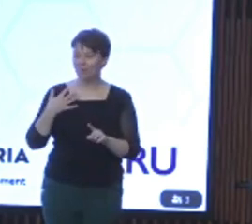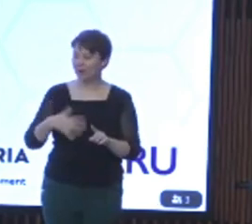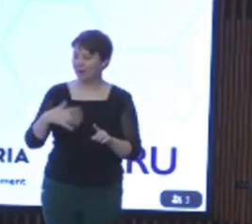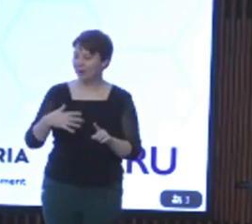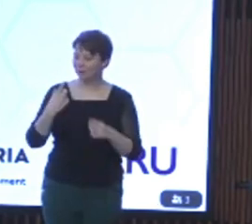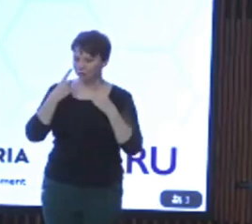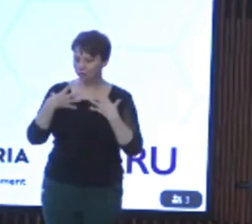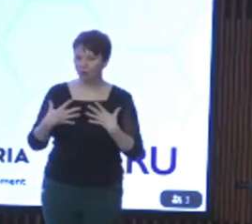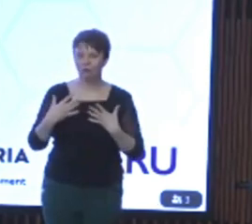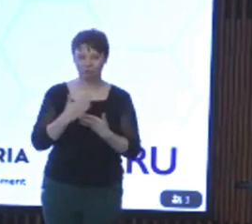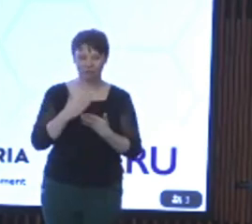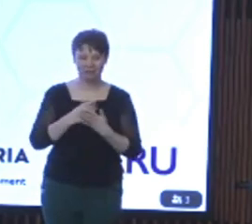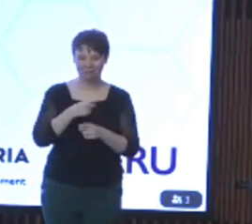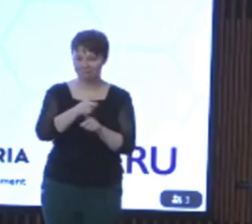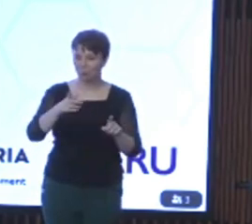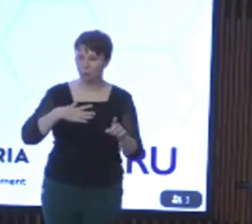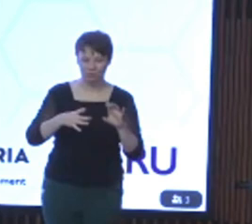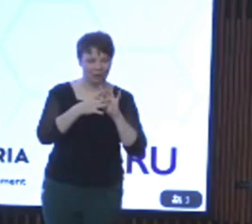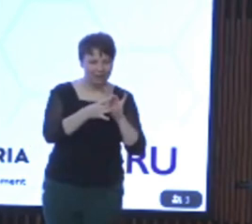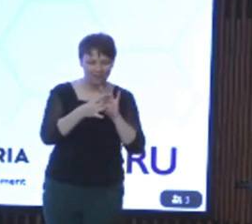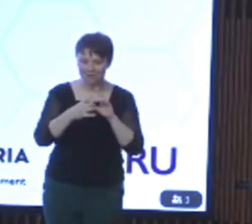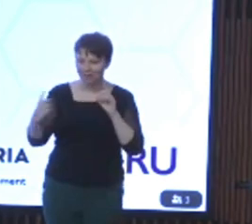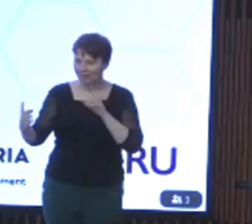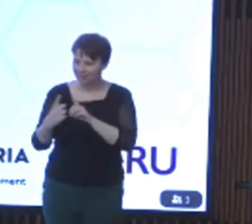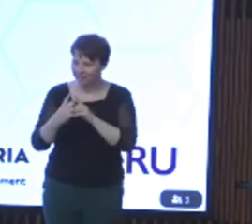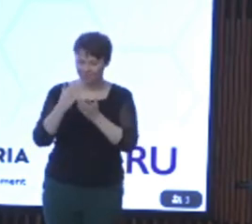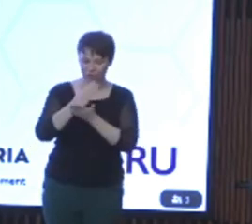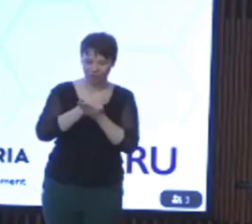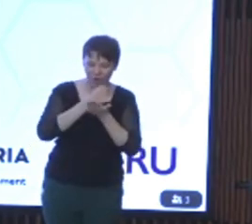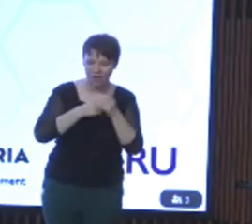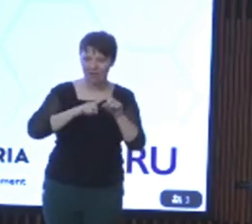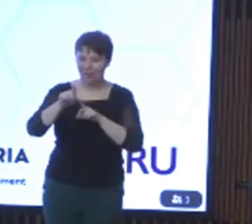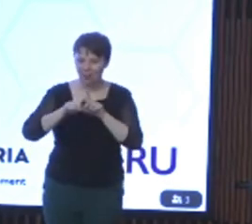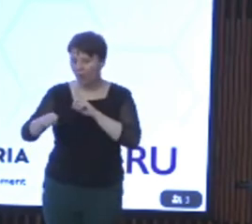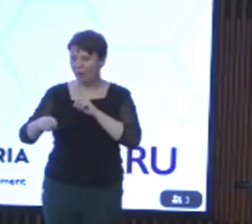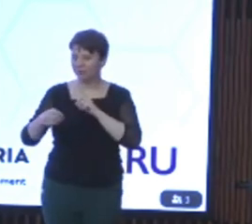of the sector's desire to connect and to share and to learn together and from each other.